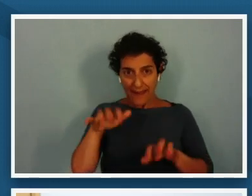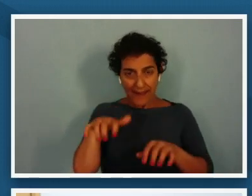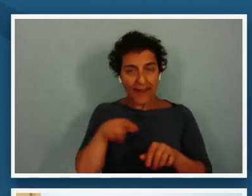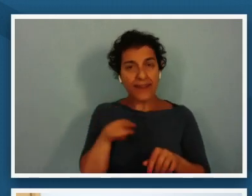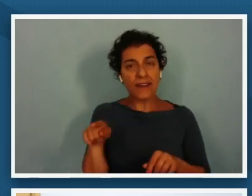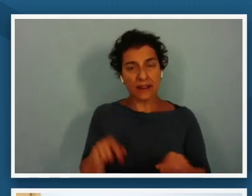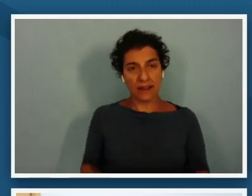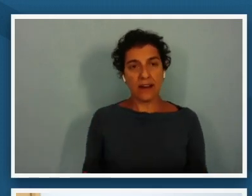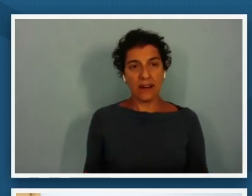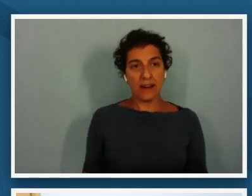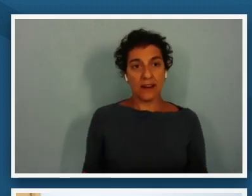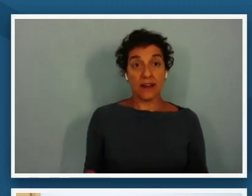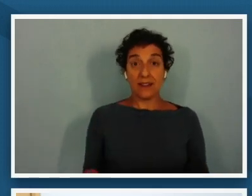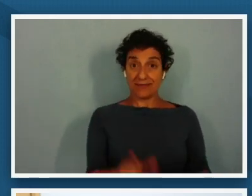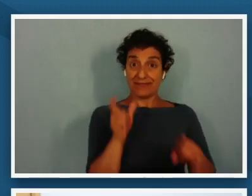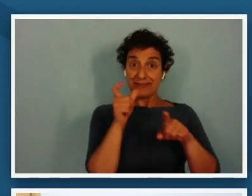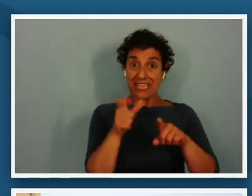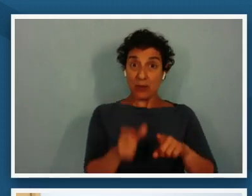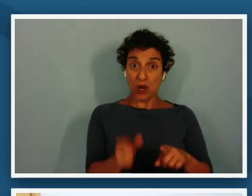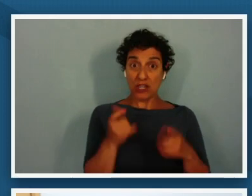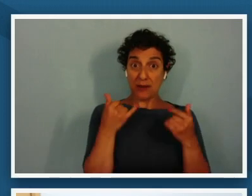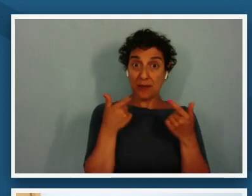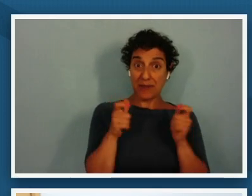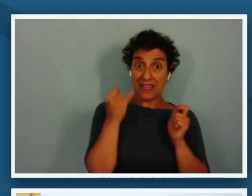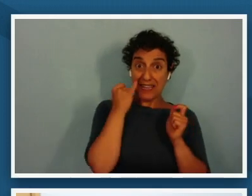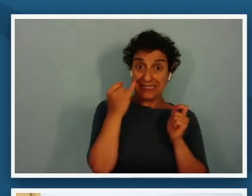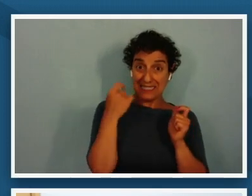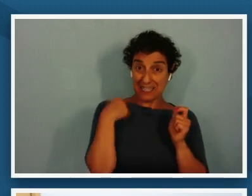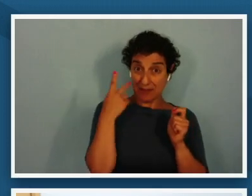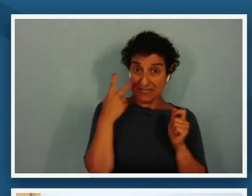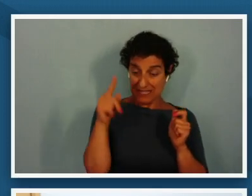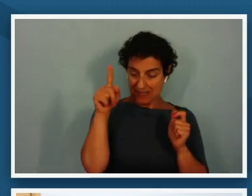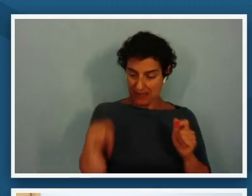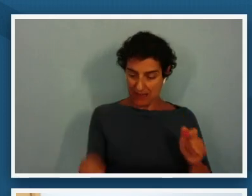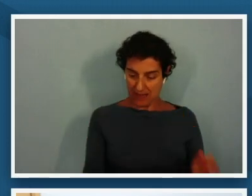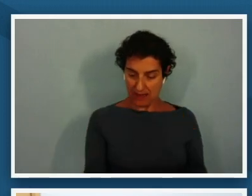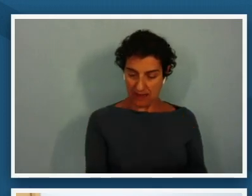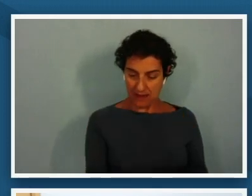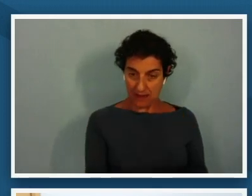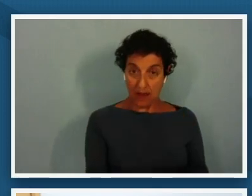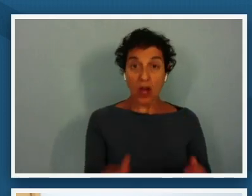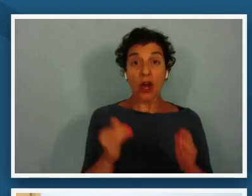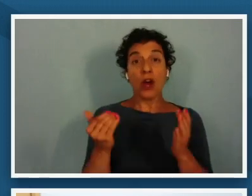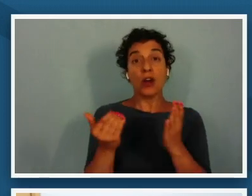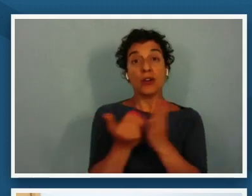key words and big ideas that i'm seeing